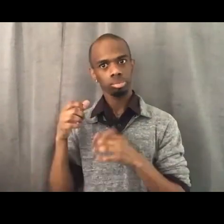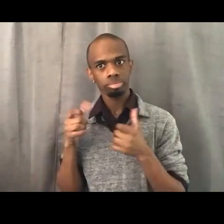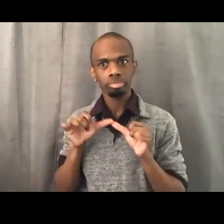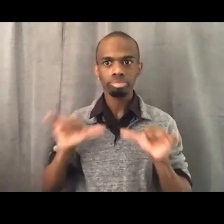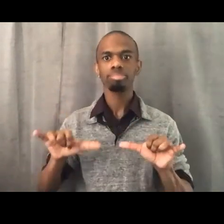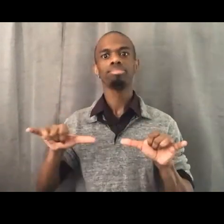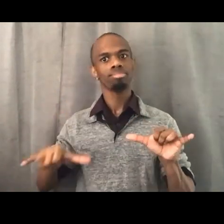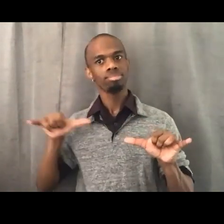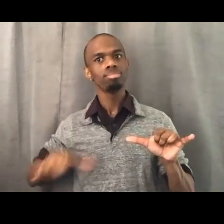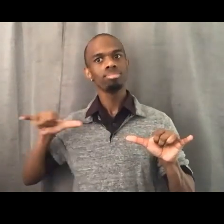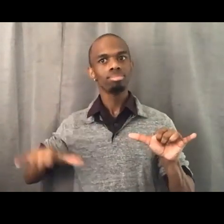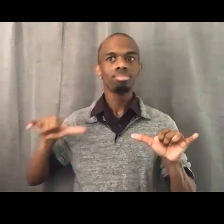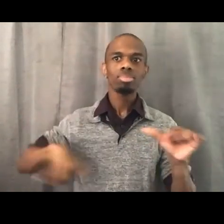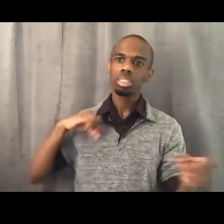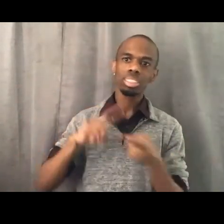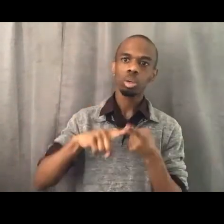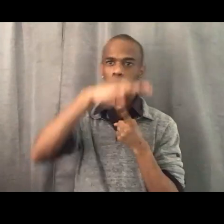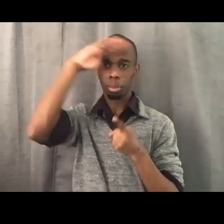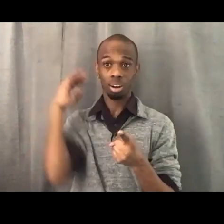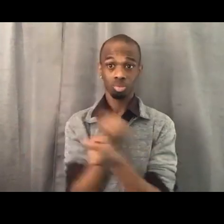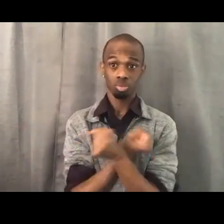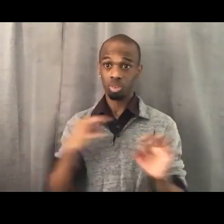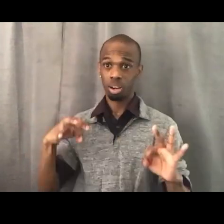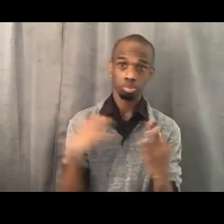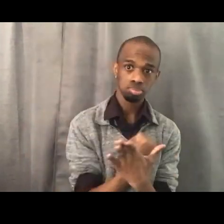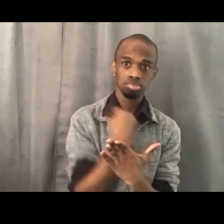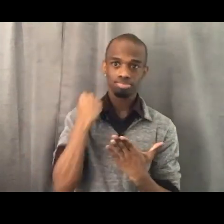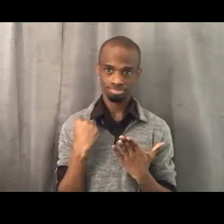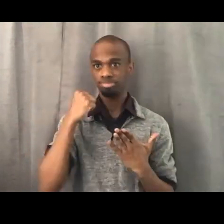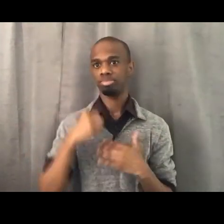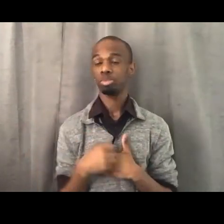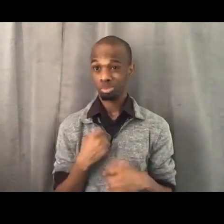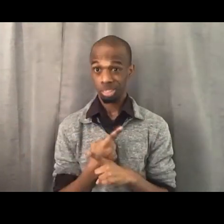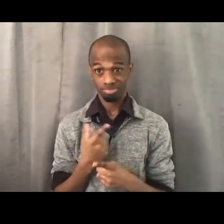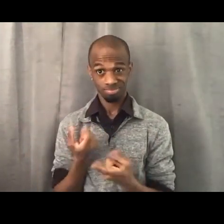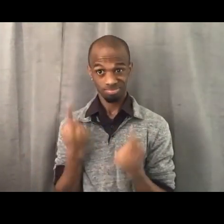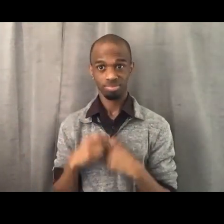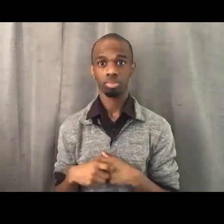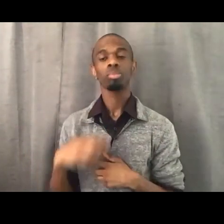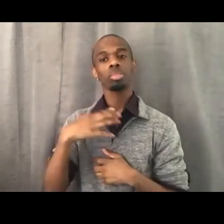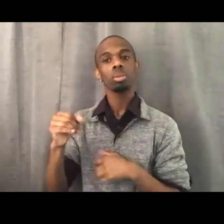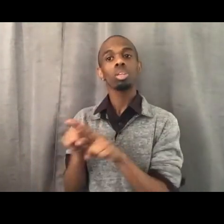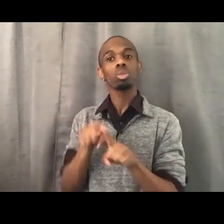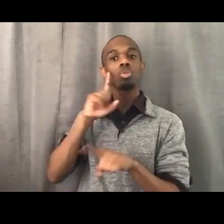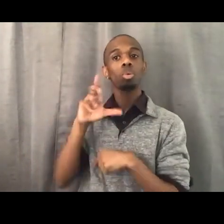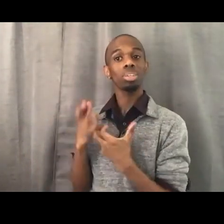until we get it, until we win it. And resources means more than money.